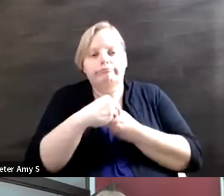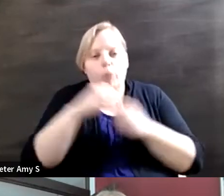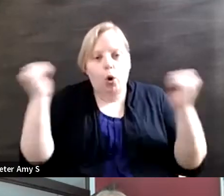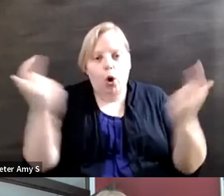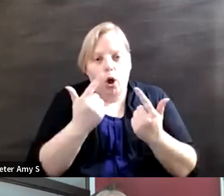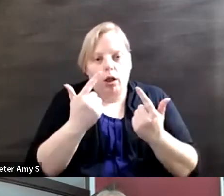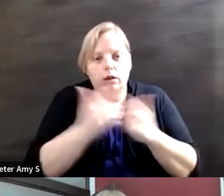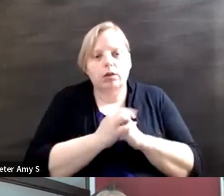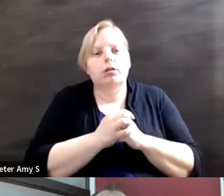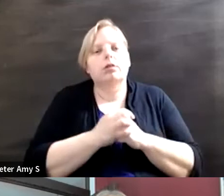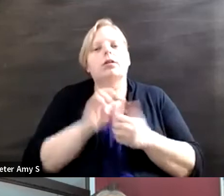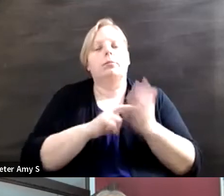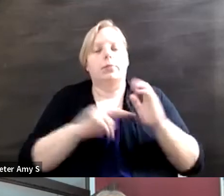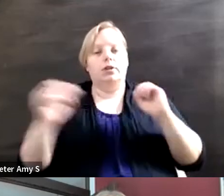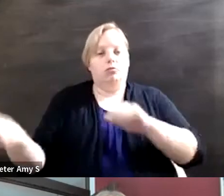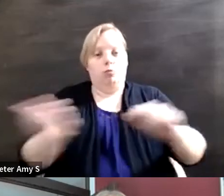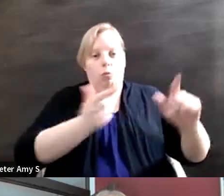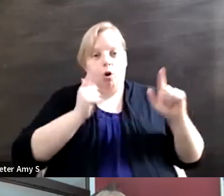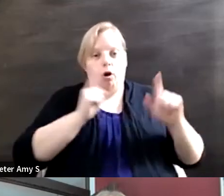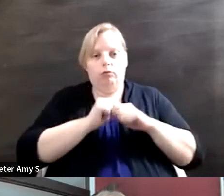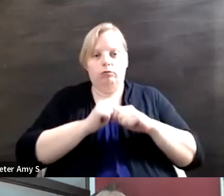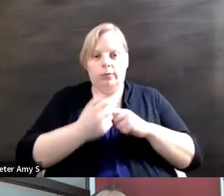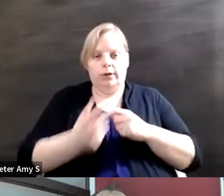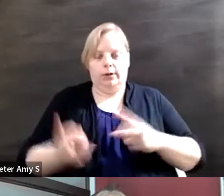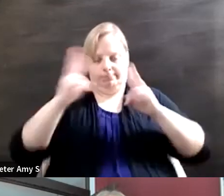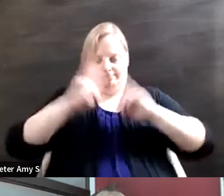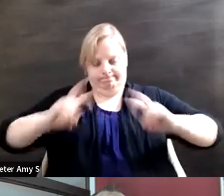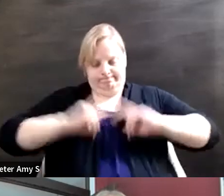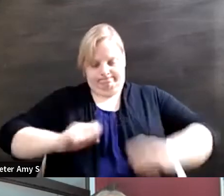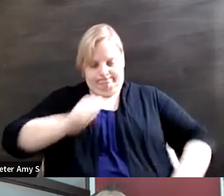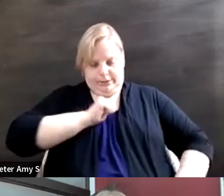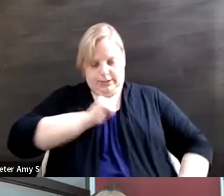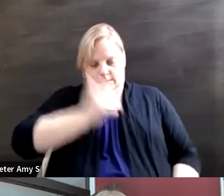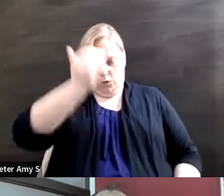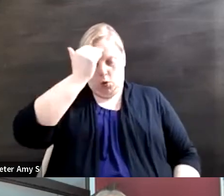It means all of us being very introspective and very aware of who's in the room and who isn't,